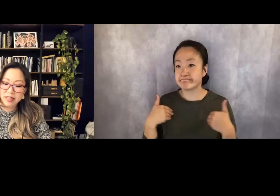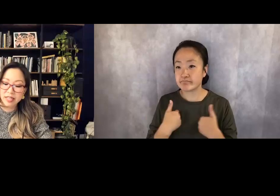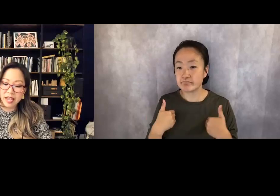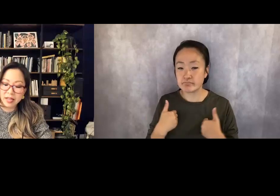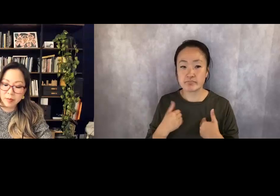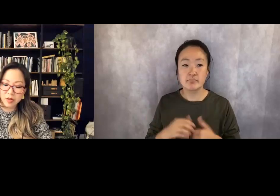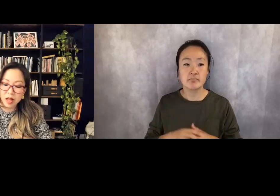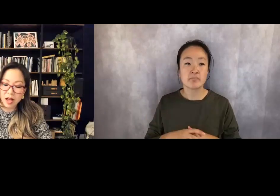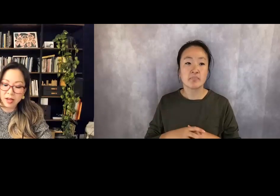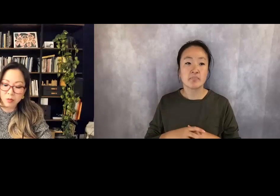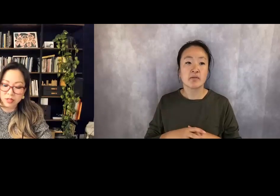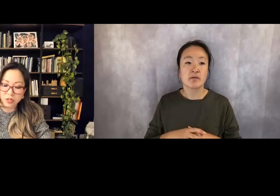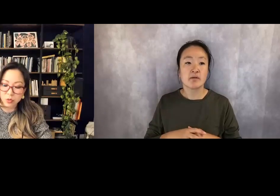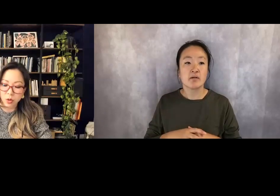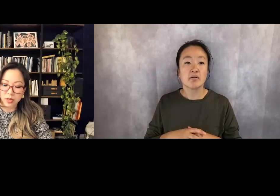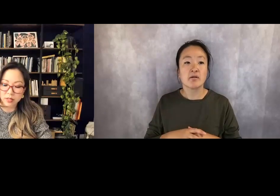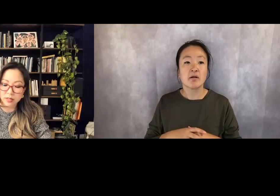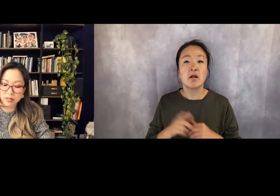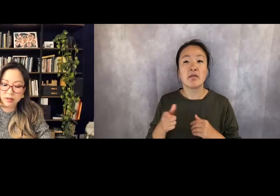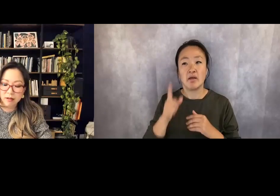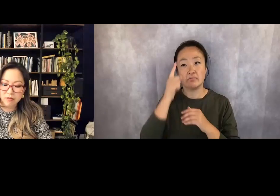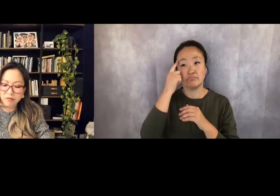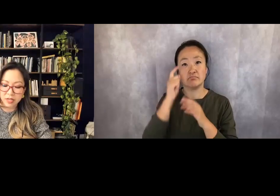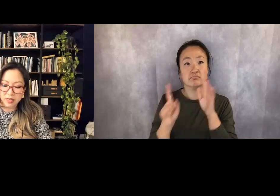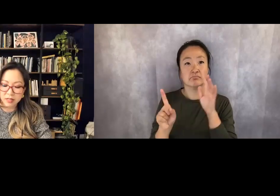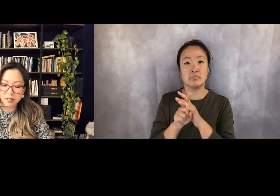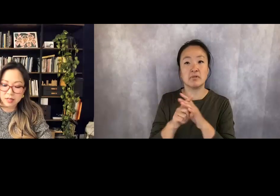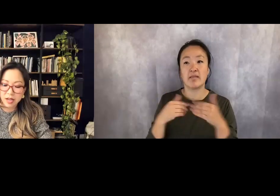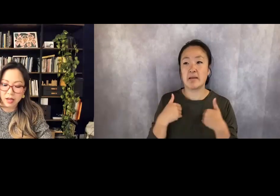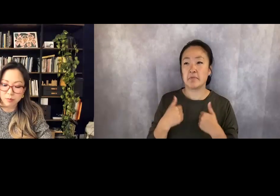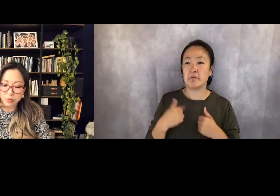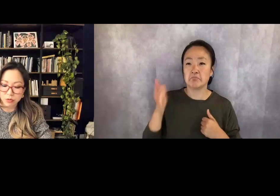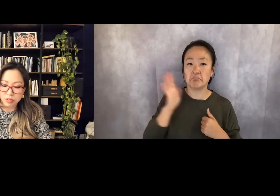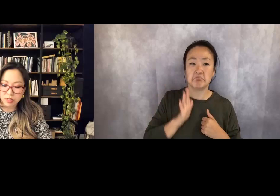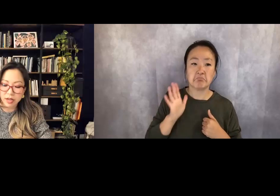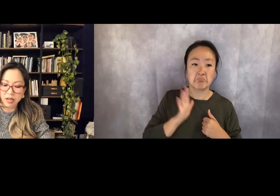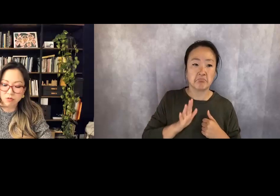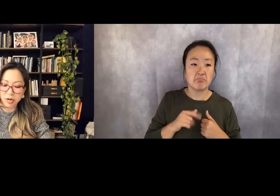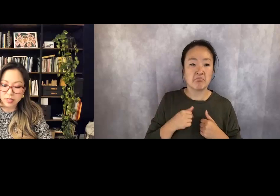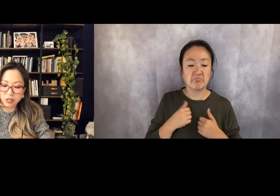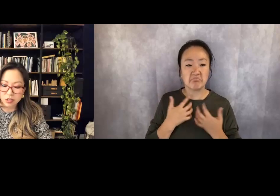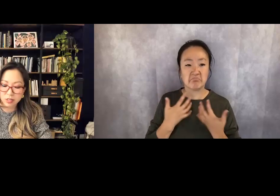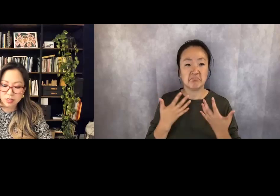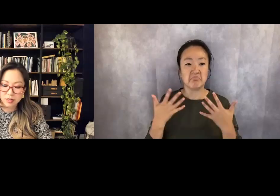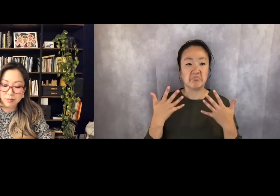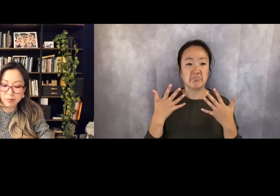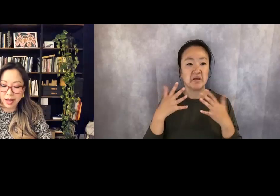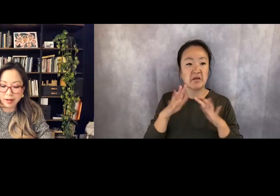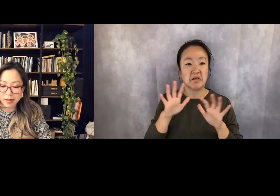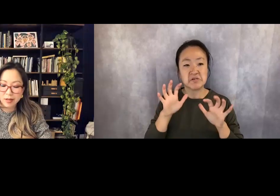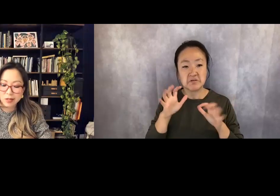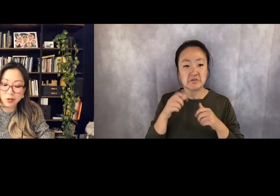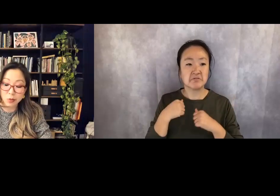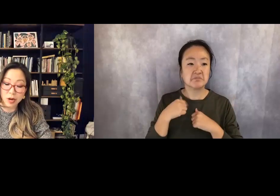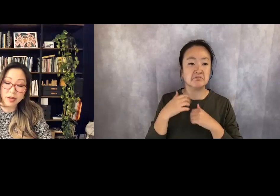The animal I once was. Fiend and brute and wretch, back to the wreck